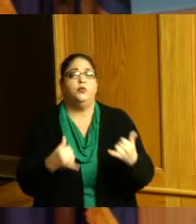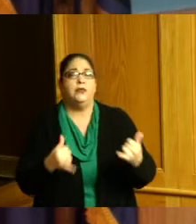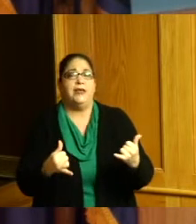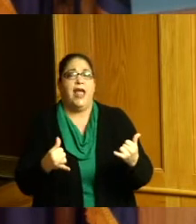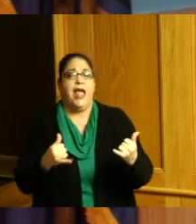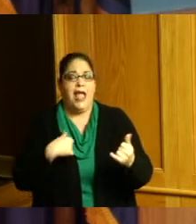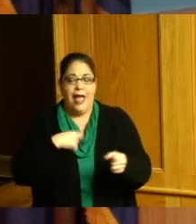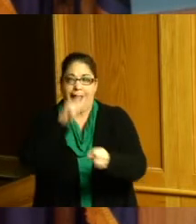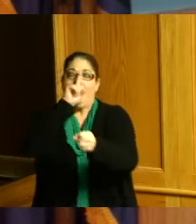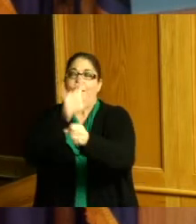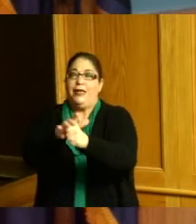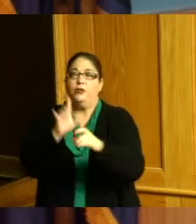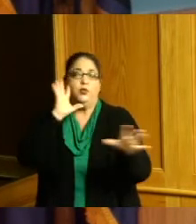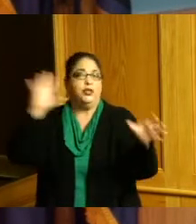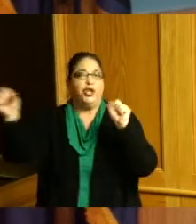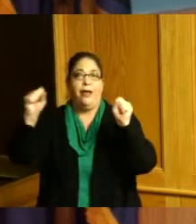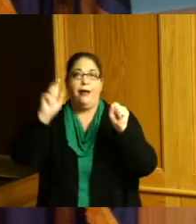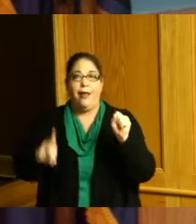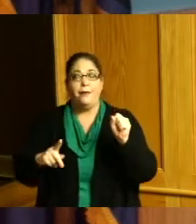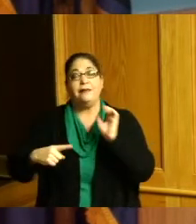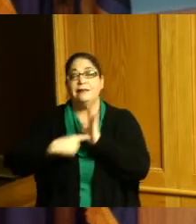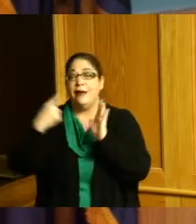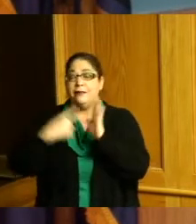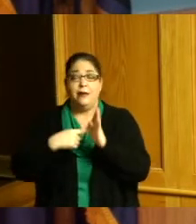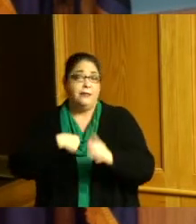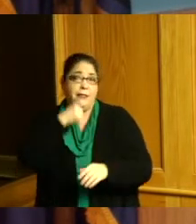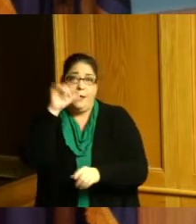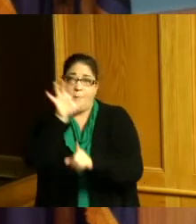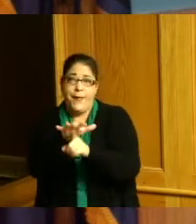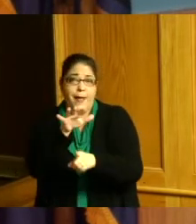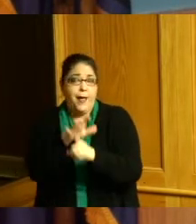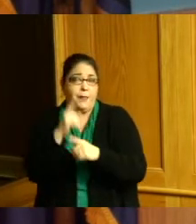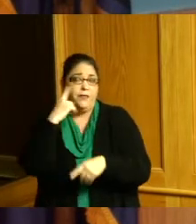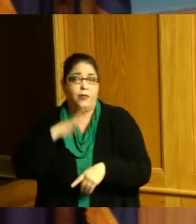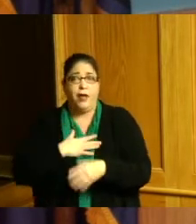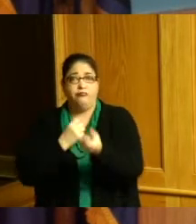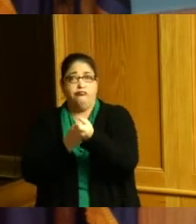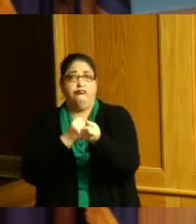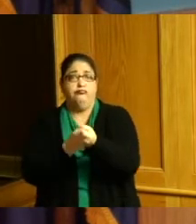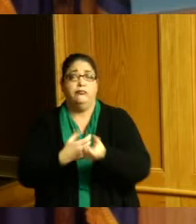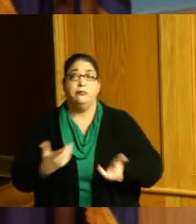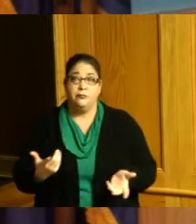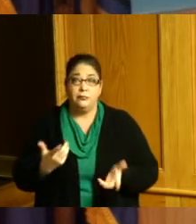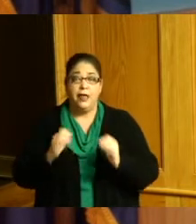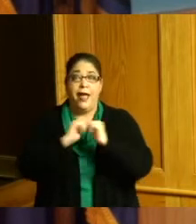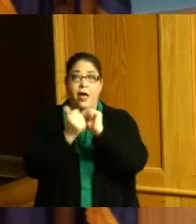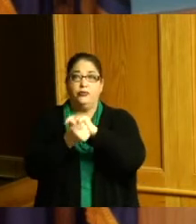it up sometimes not being popular because the only way we can make change is sometimes